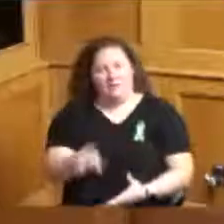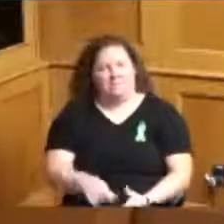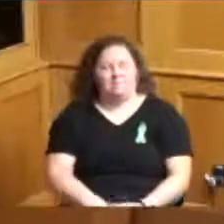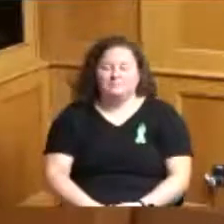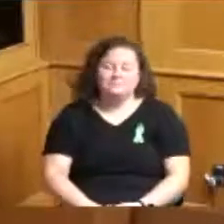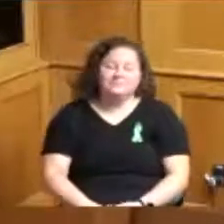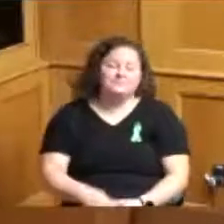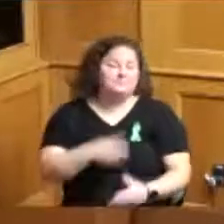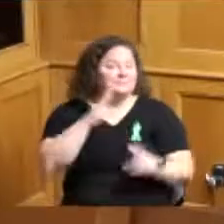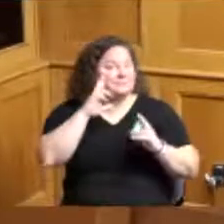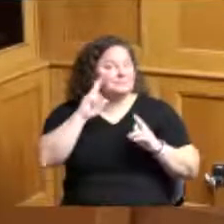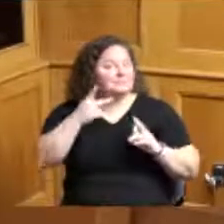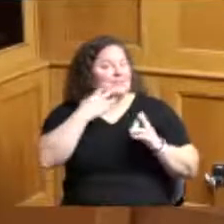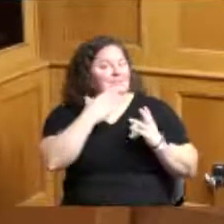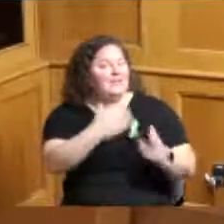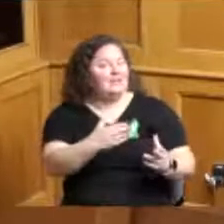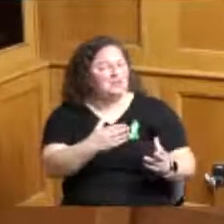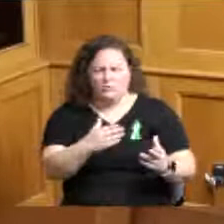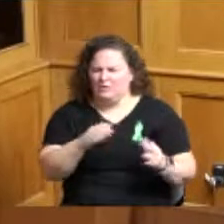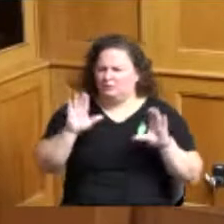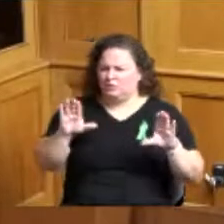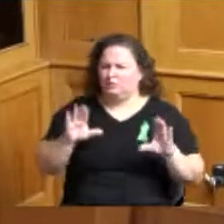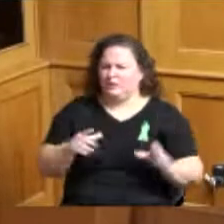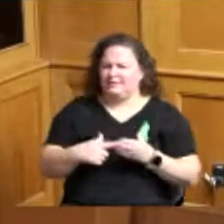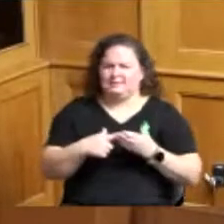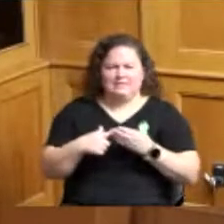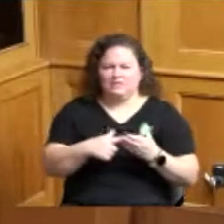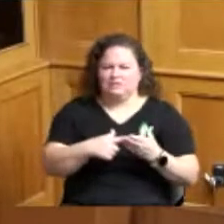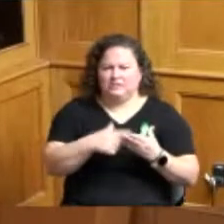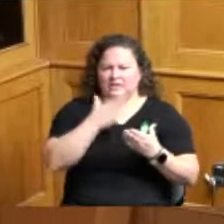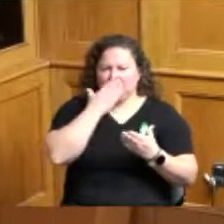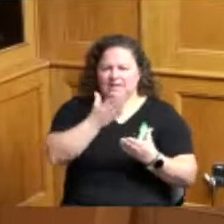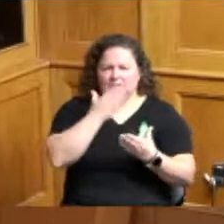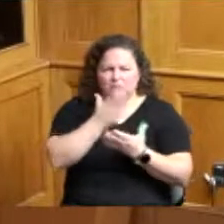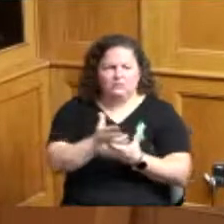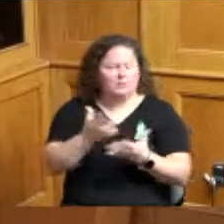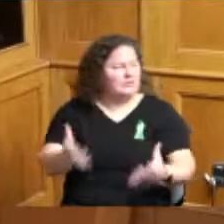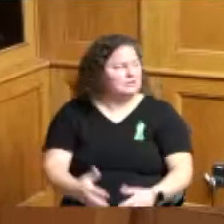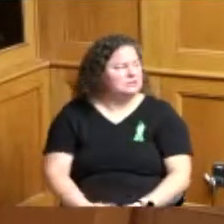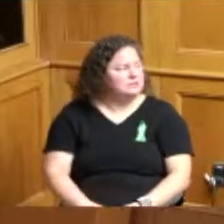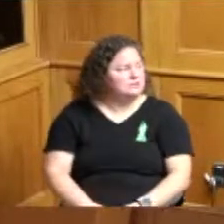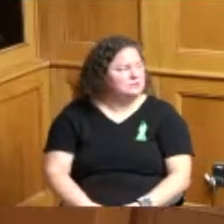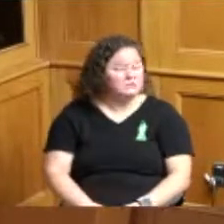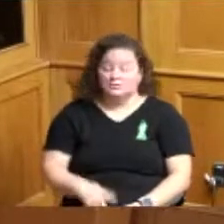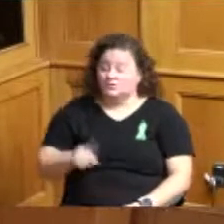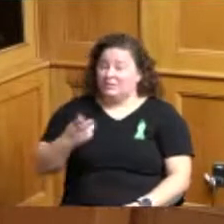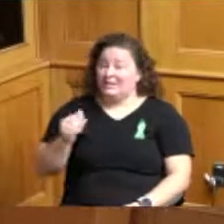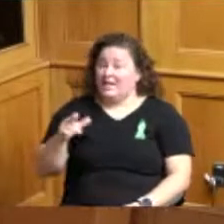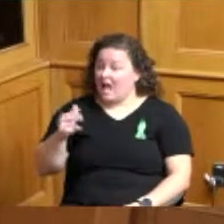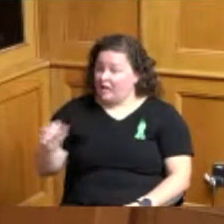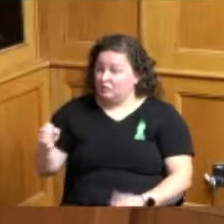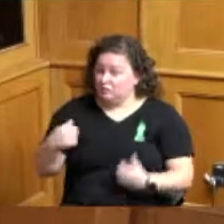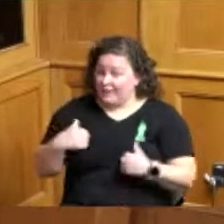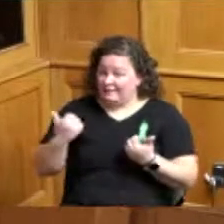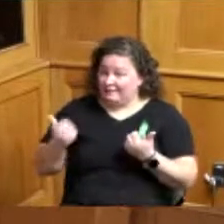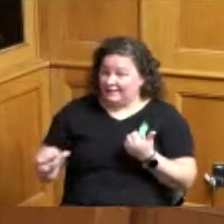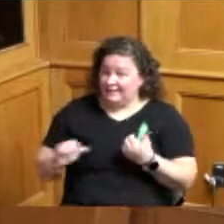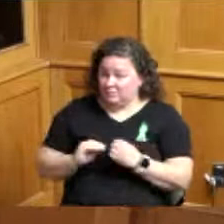that's great great discussion we have to be in front of it did you have anything so we will with